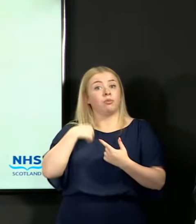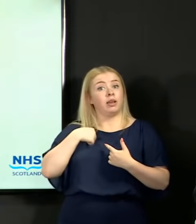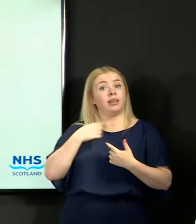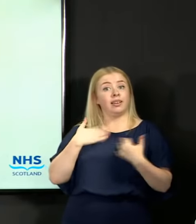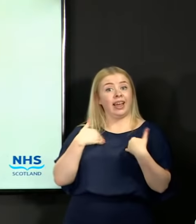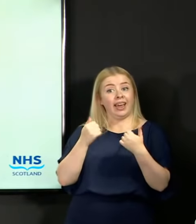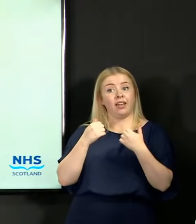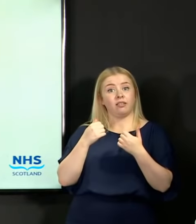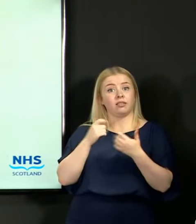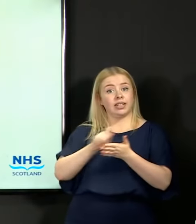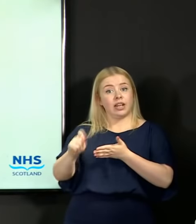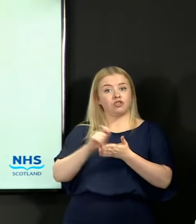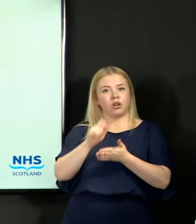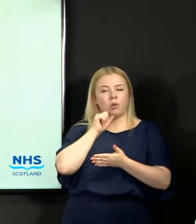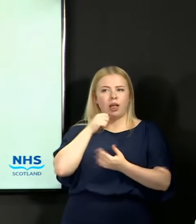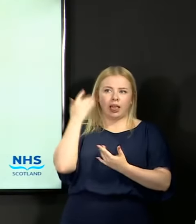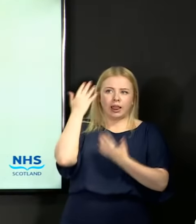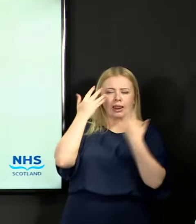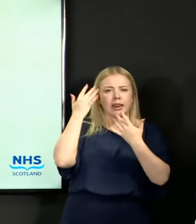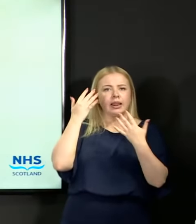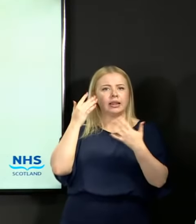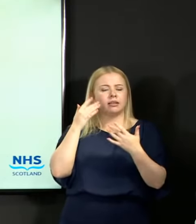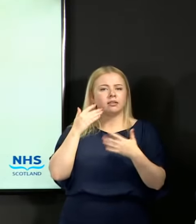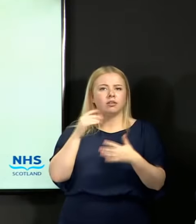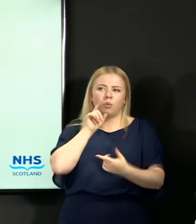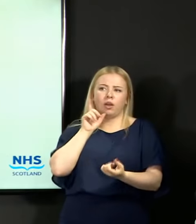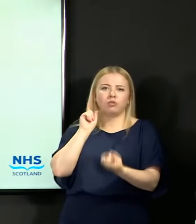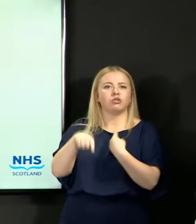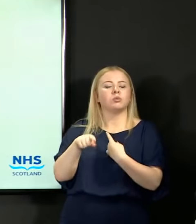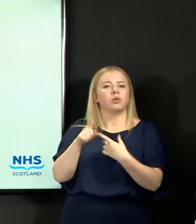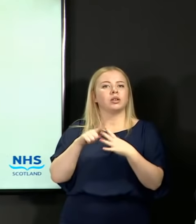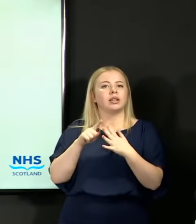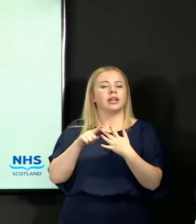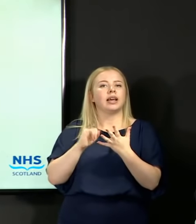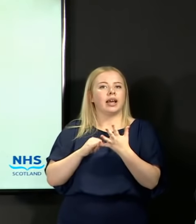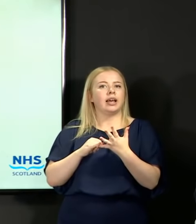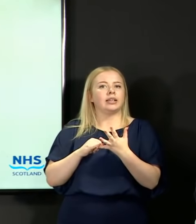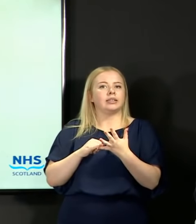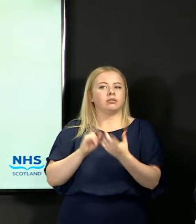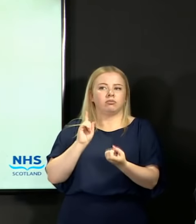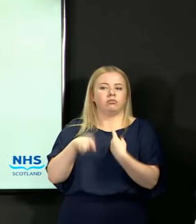now, and we will of course respond to the EIS on these points.